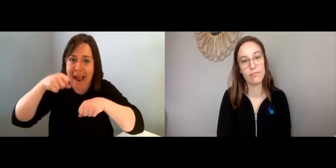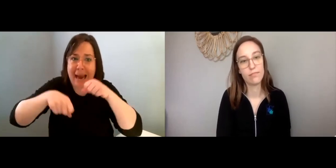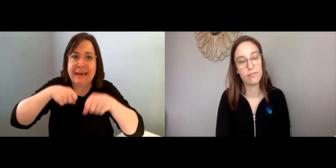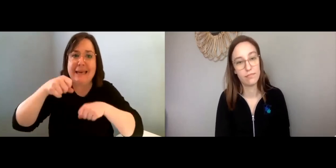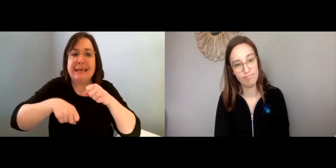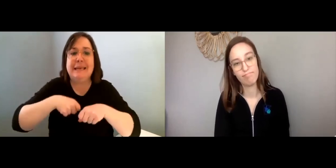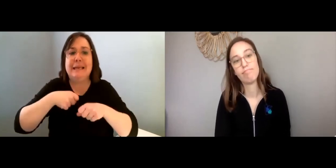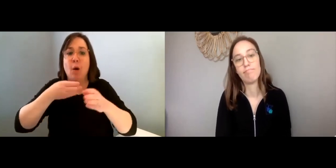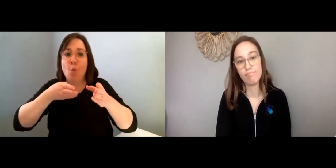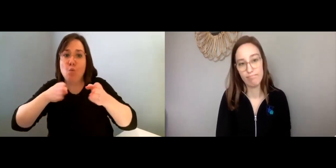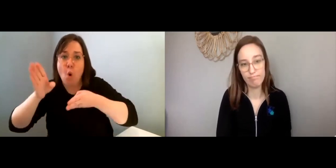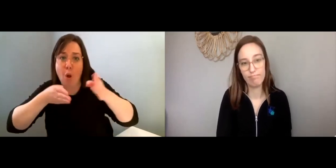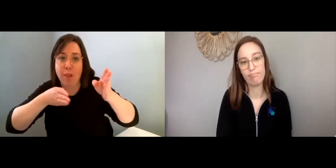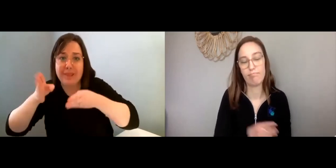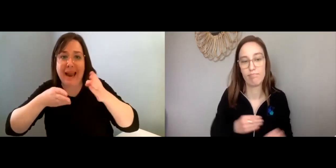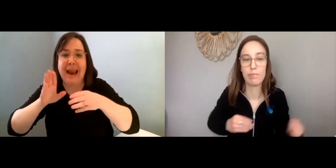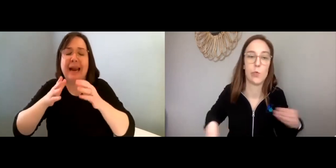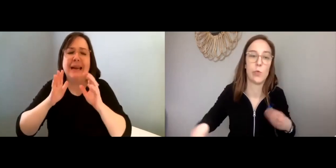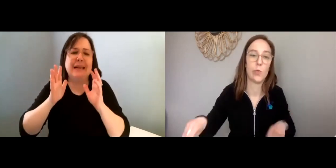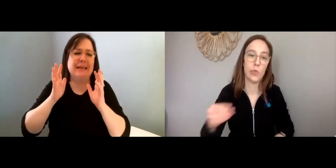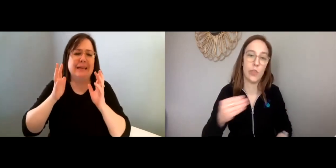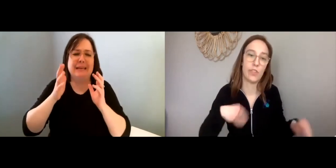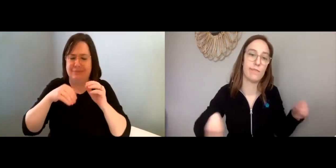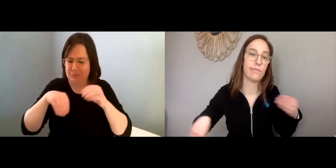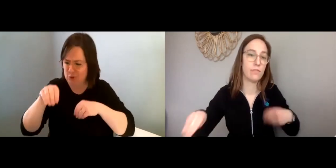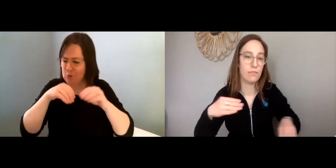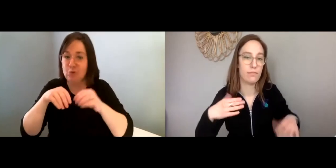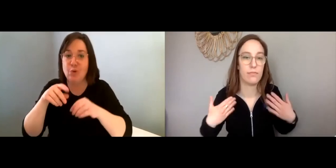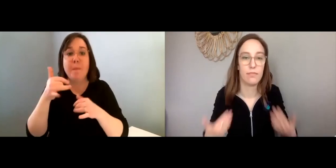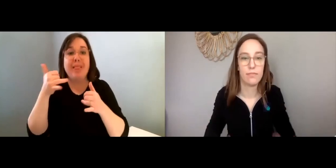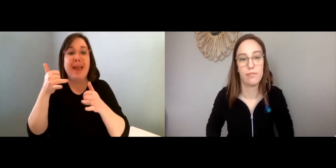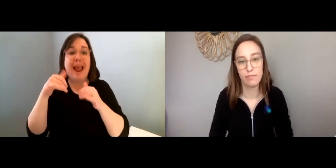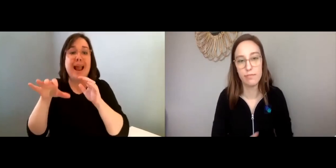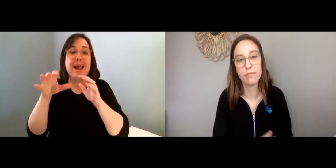taking the kids out for a bike ride, rollerblading... Maggie: Just moving around!